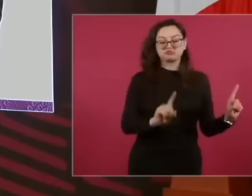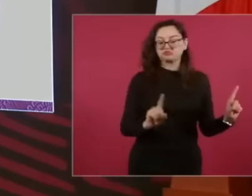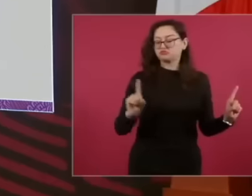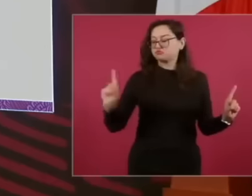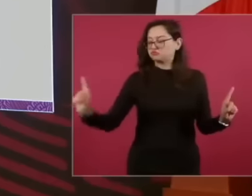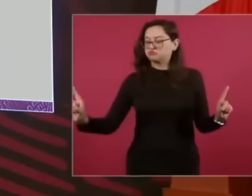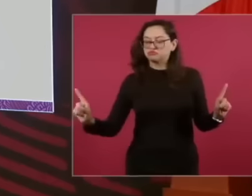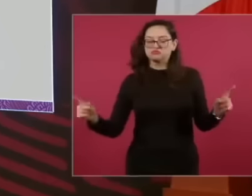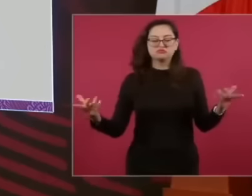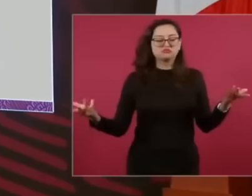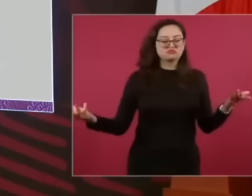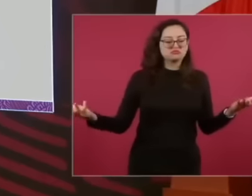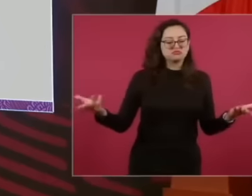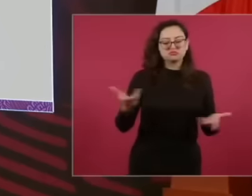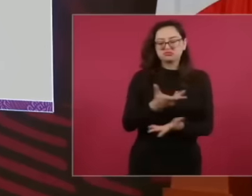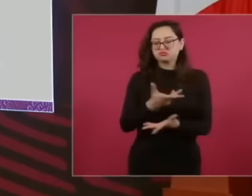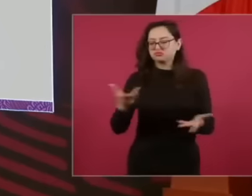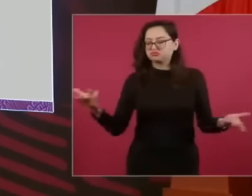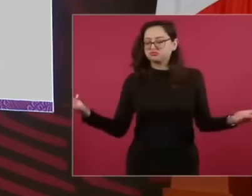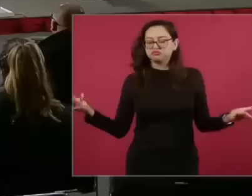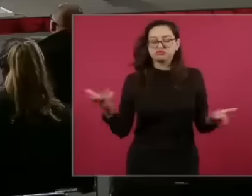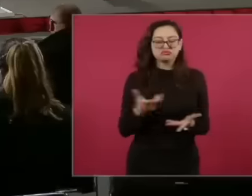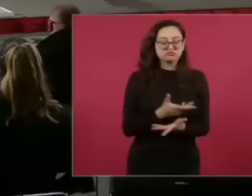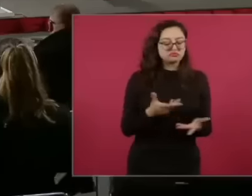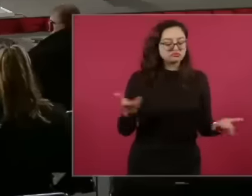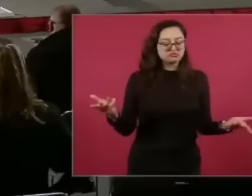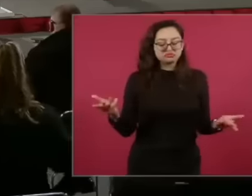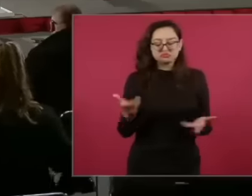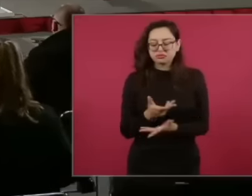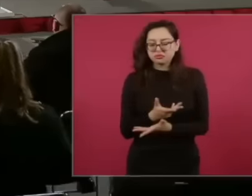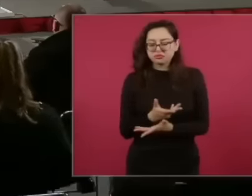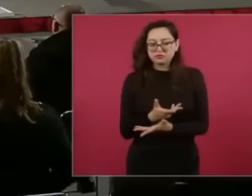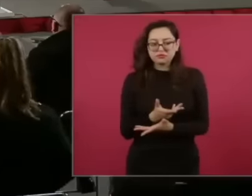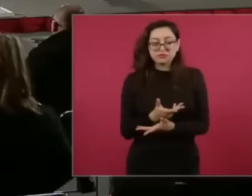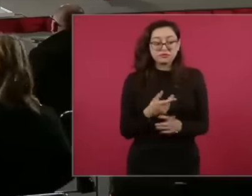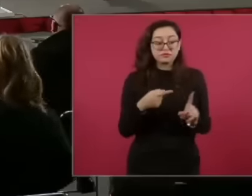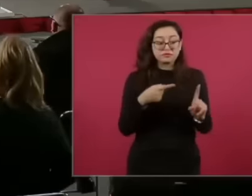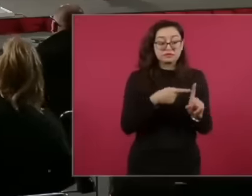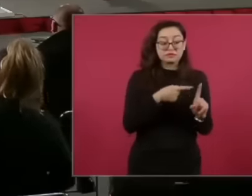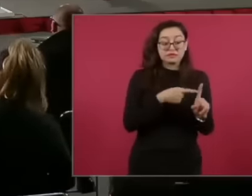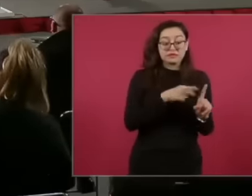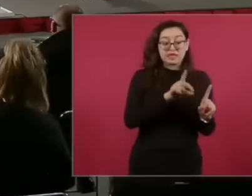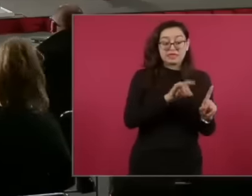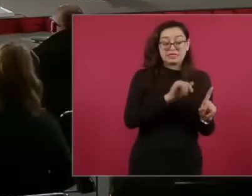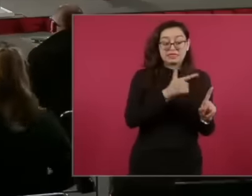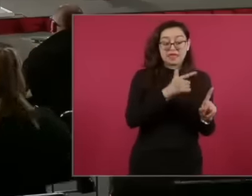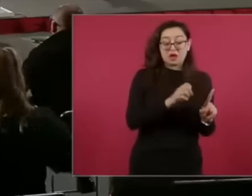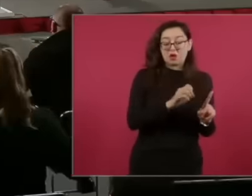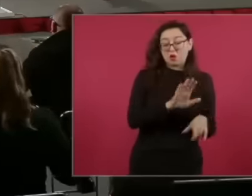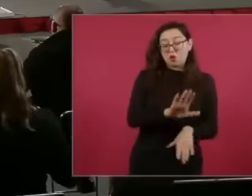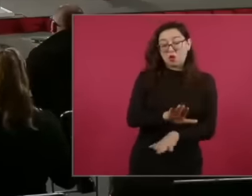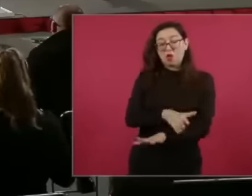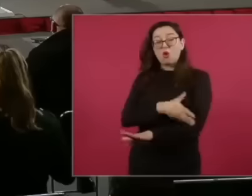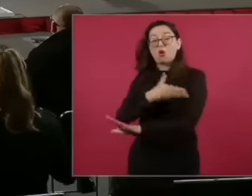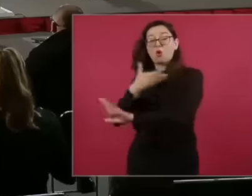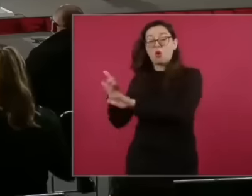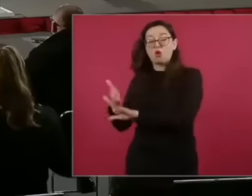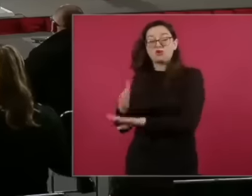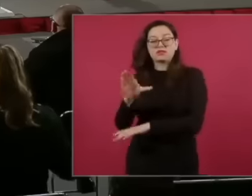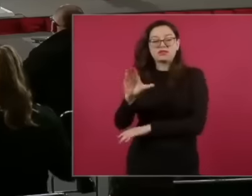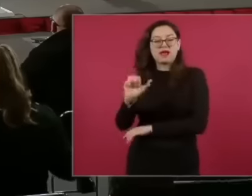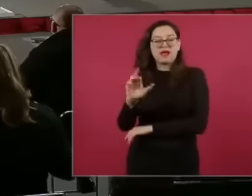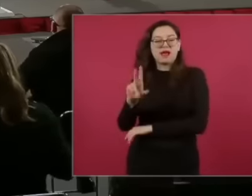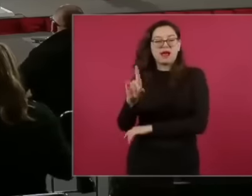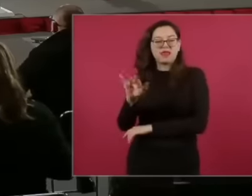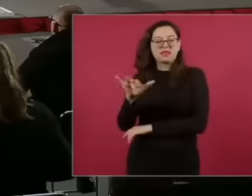Cárdenas with everything,